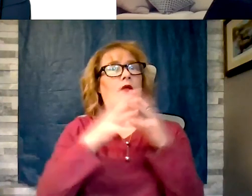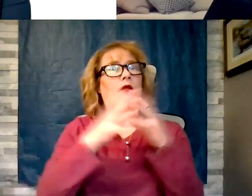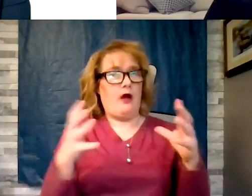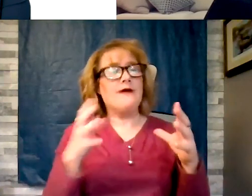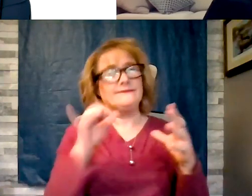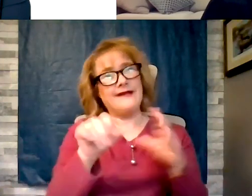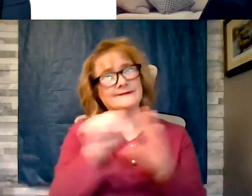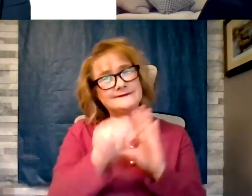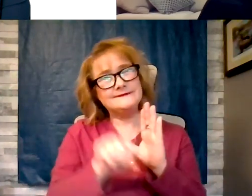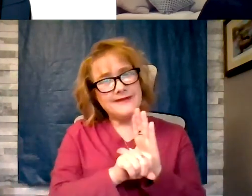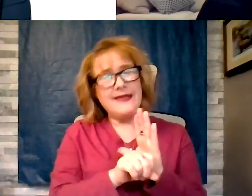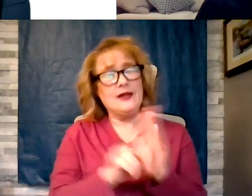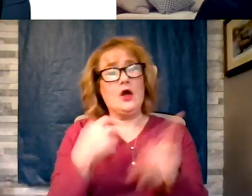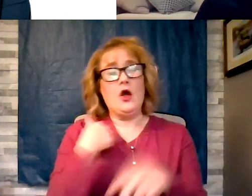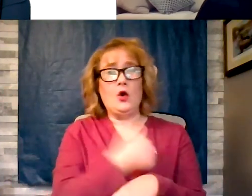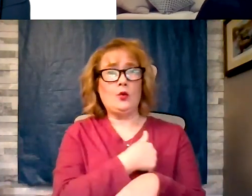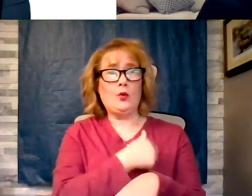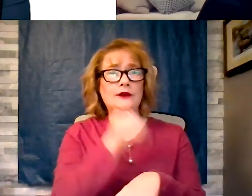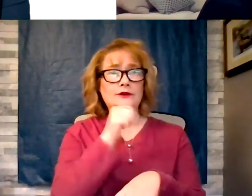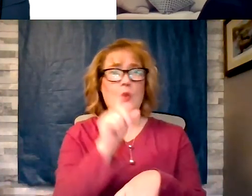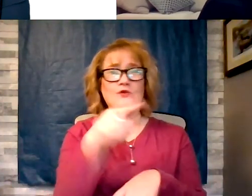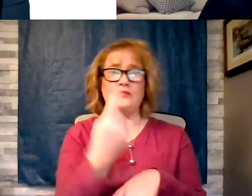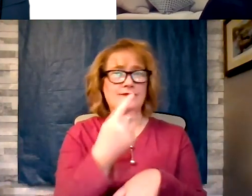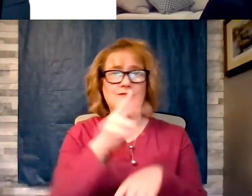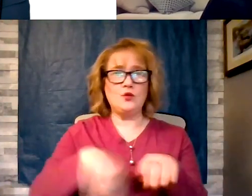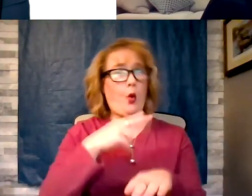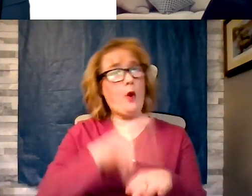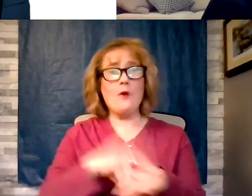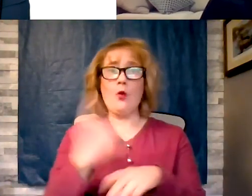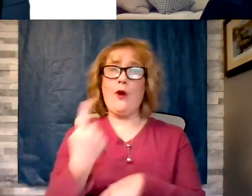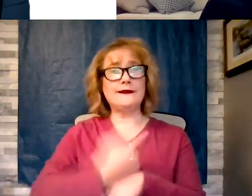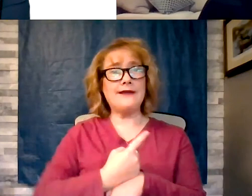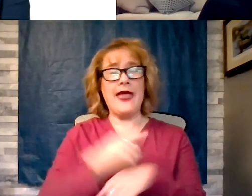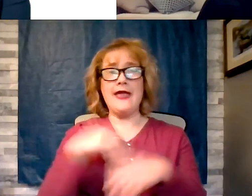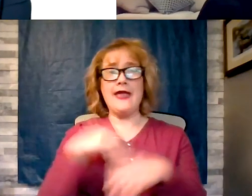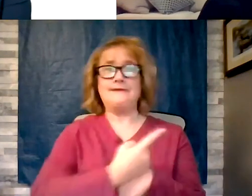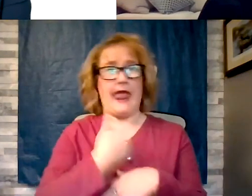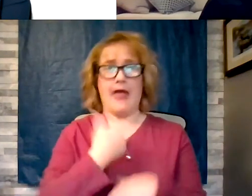being normal one day to having diabetes. There is a series of